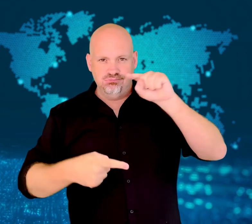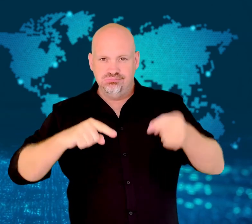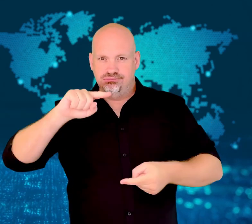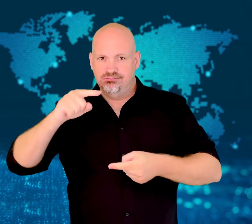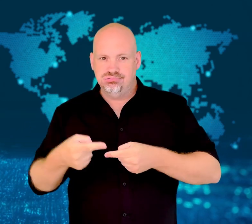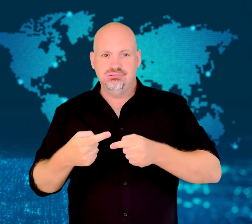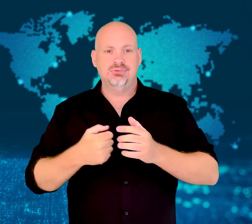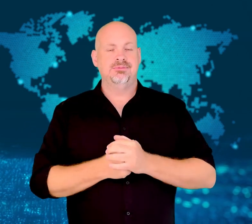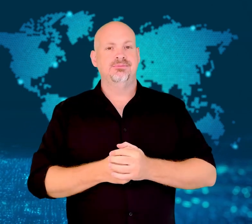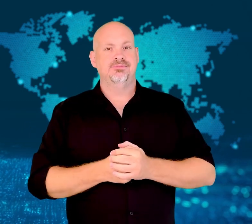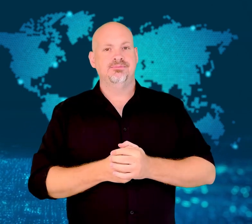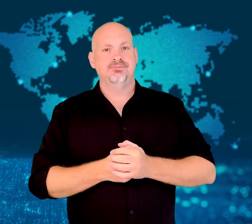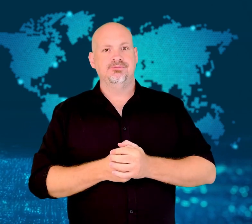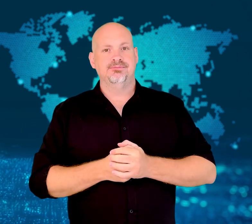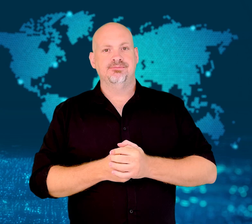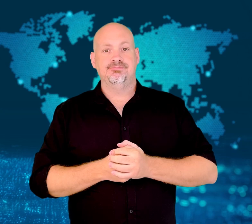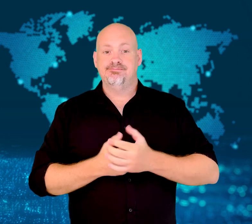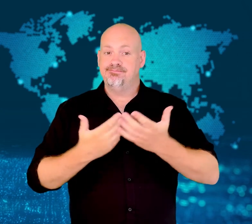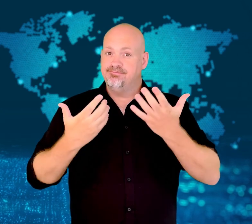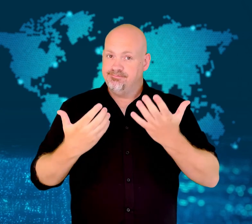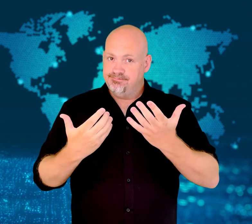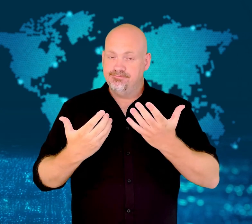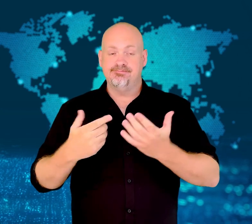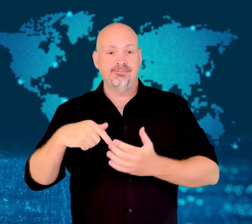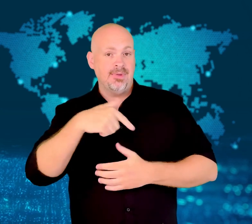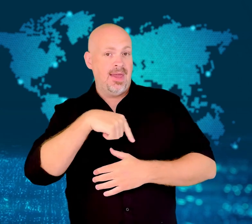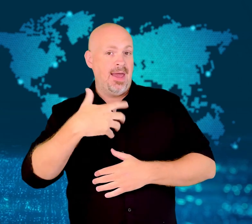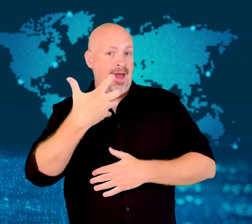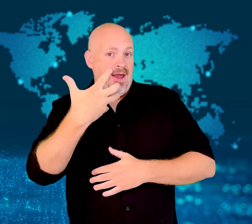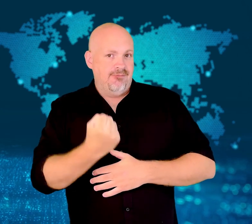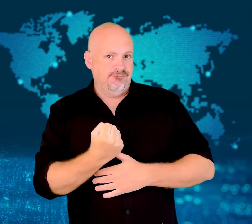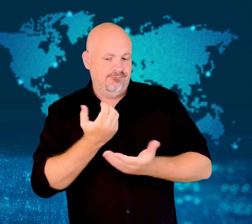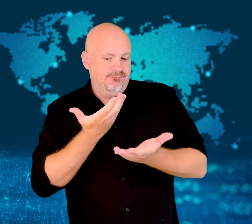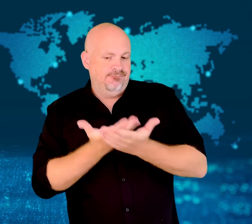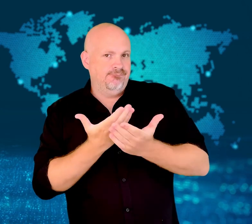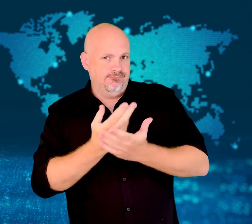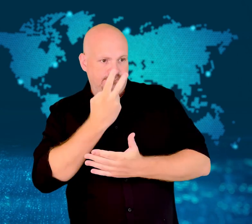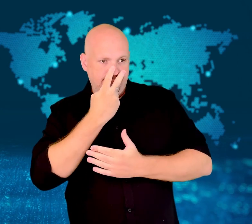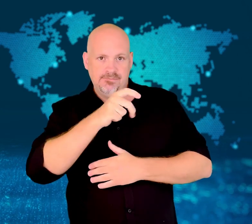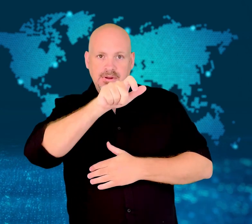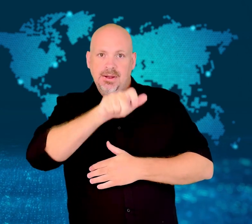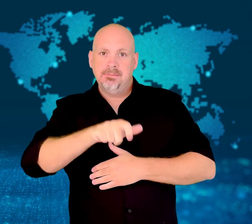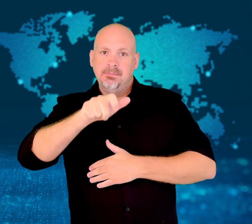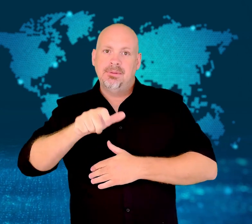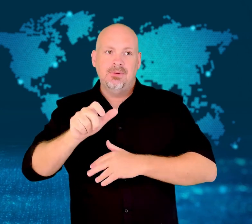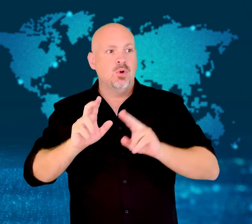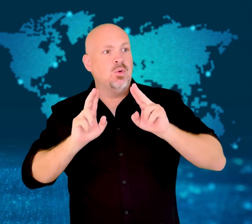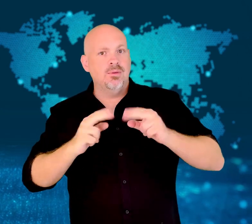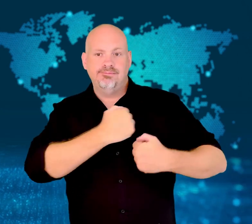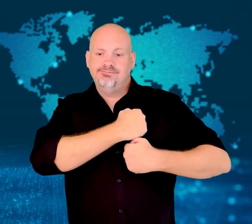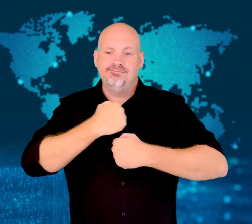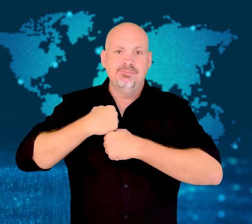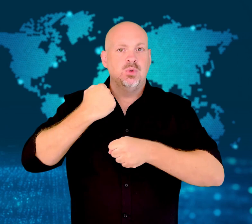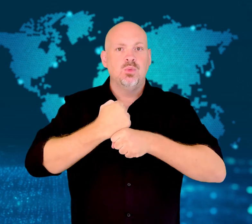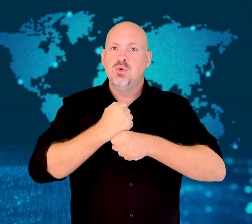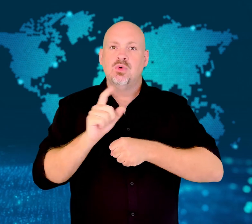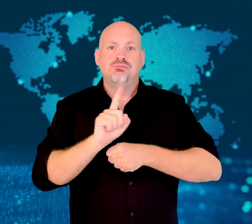to assert it has not targeted civilian areas,